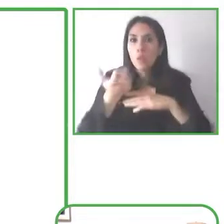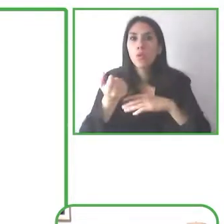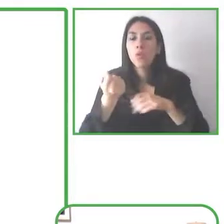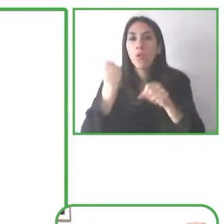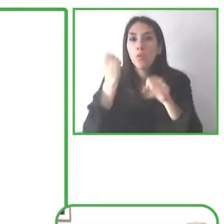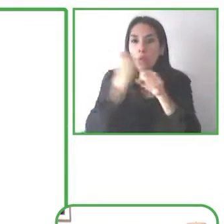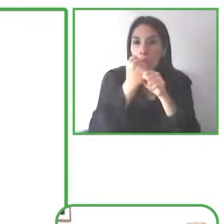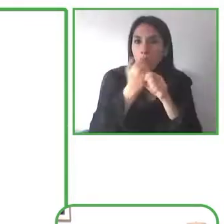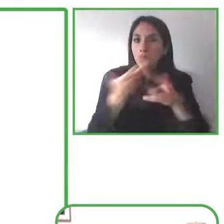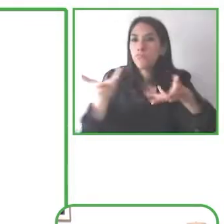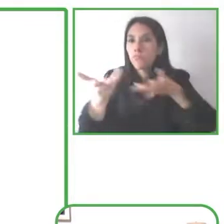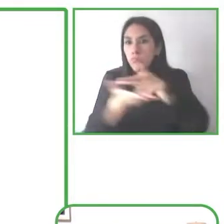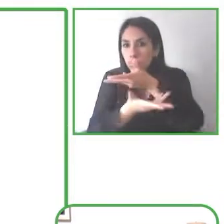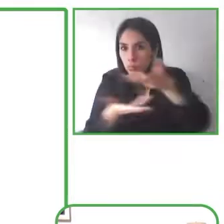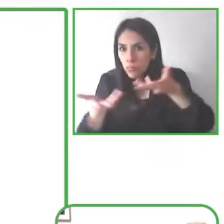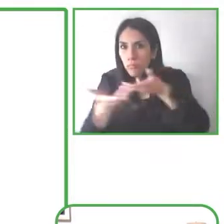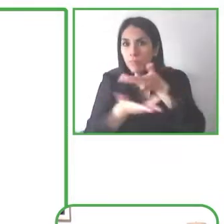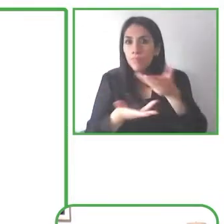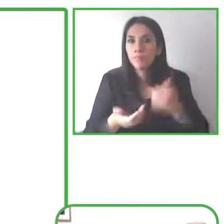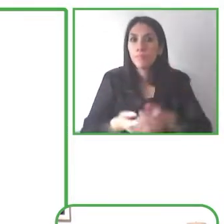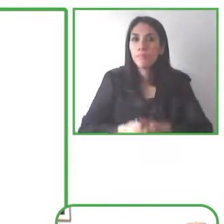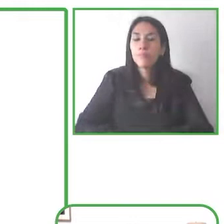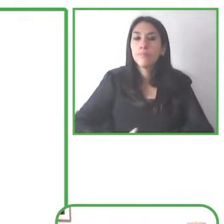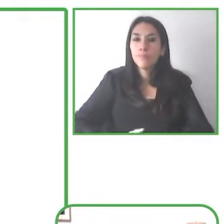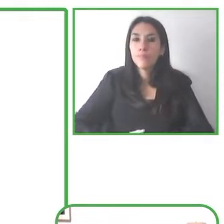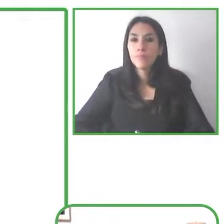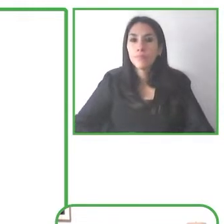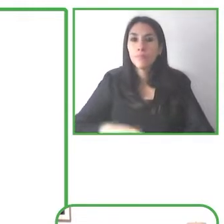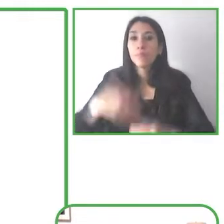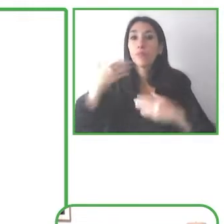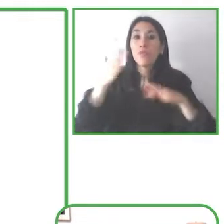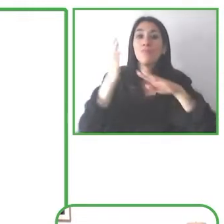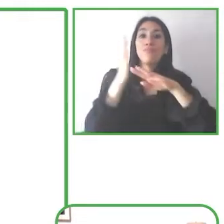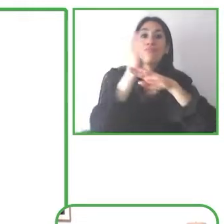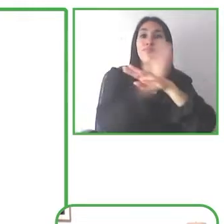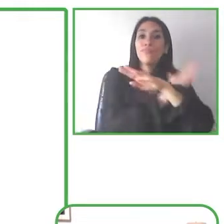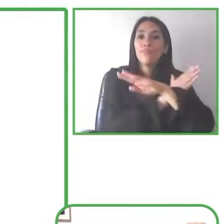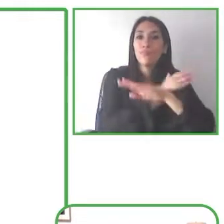lead program manager for the Chrome and Chrome os accessibility teams which was a role that